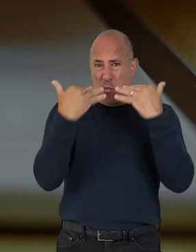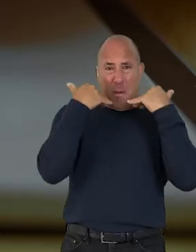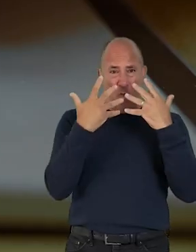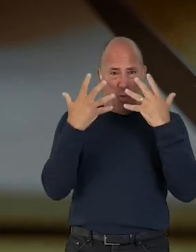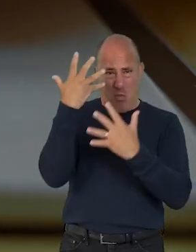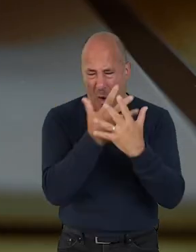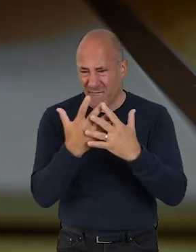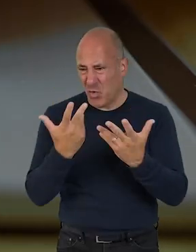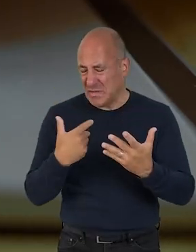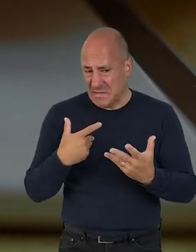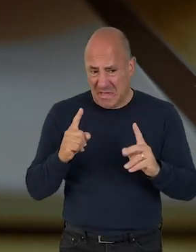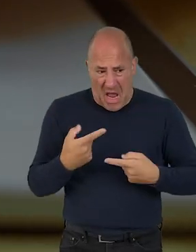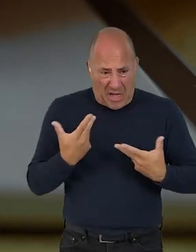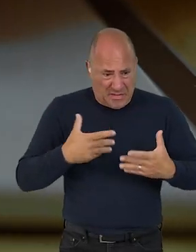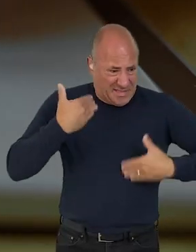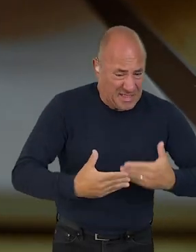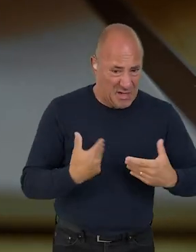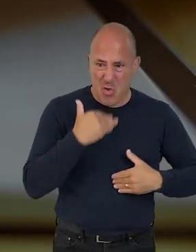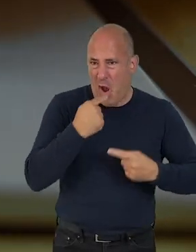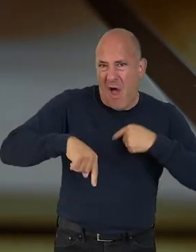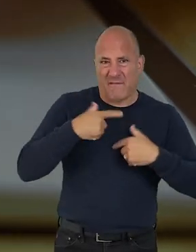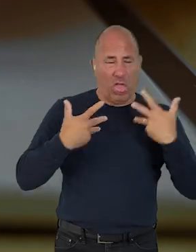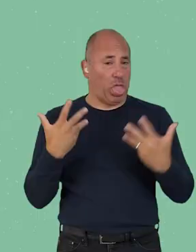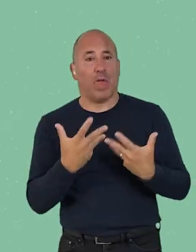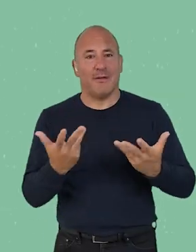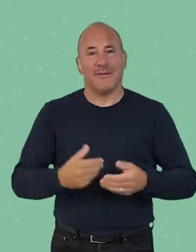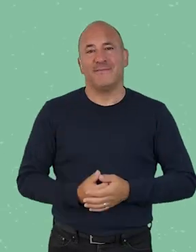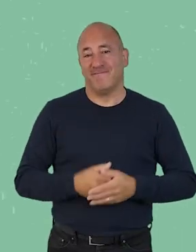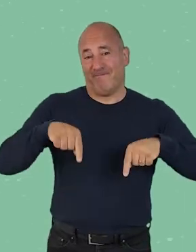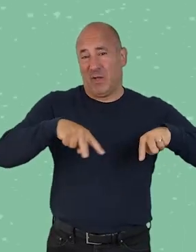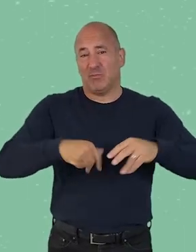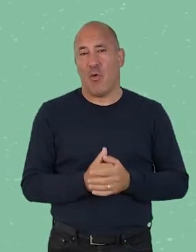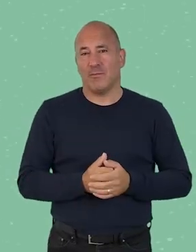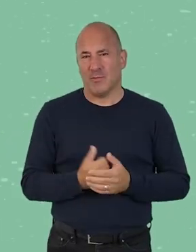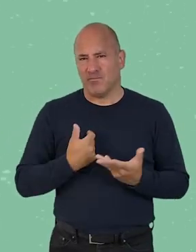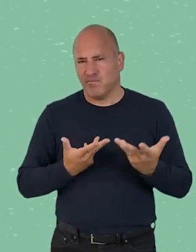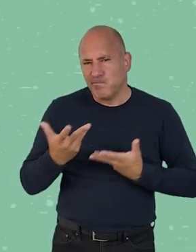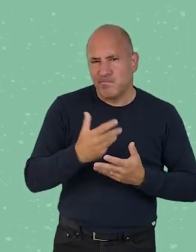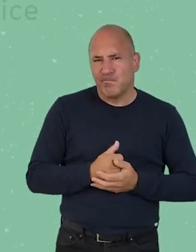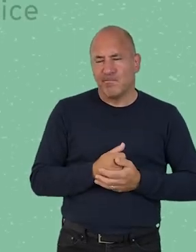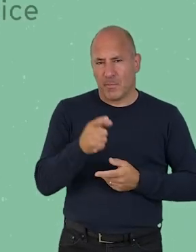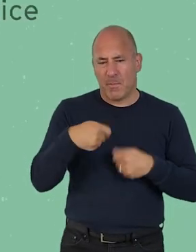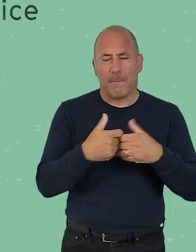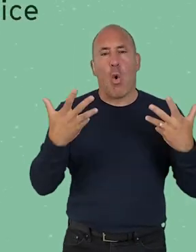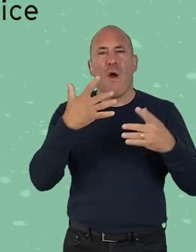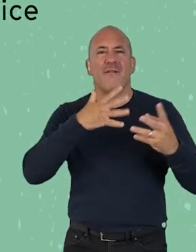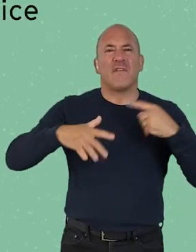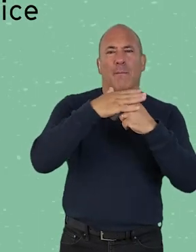feel confused or may lack capacity to act. In this video, we will think about how you can be more environmentally responsible